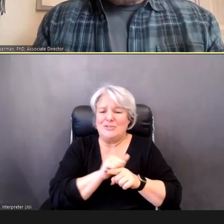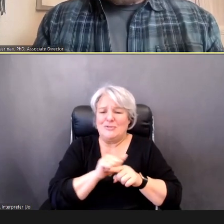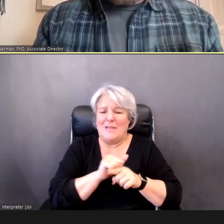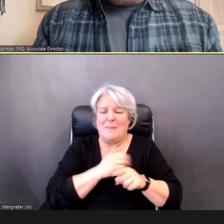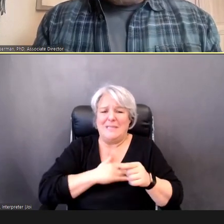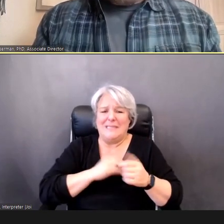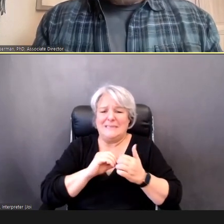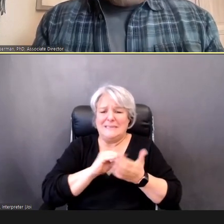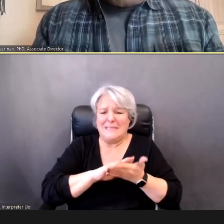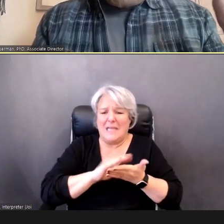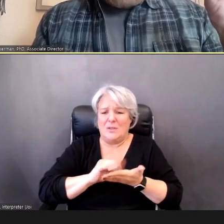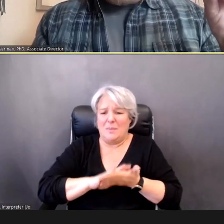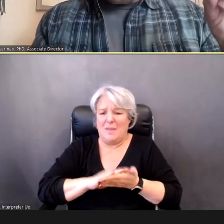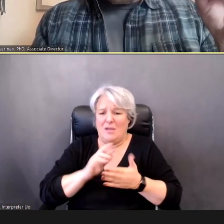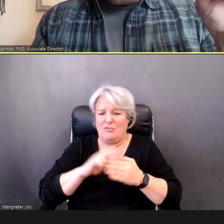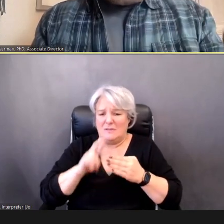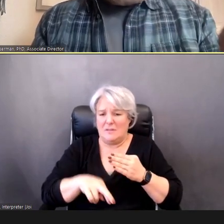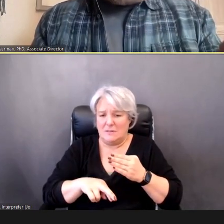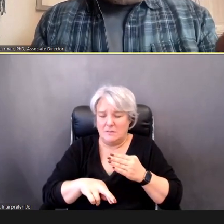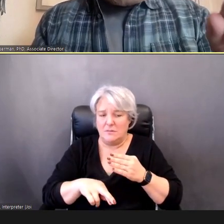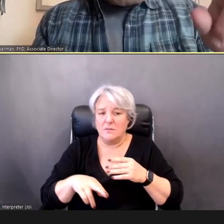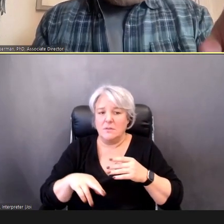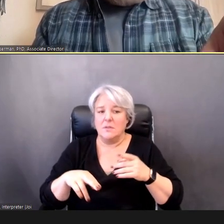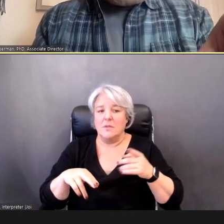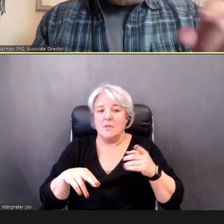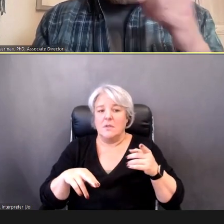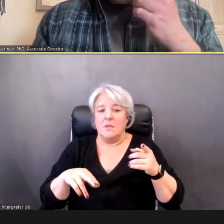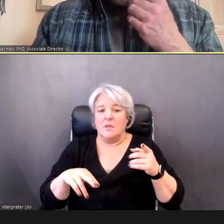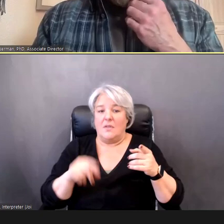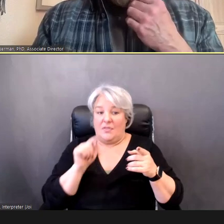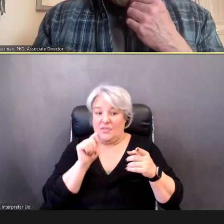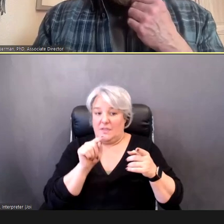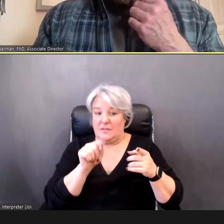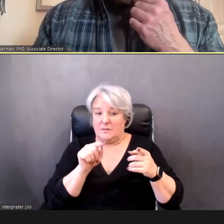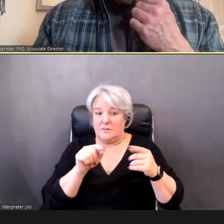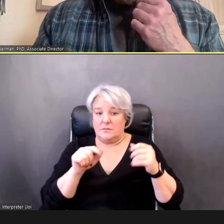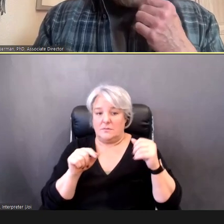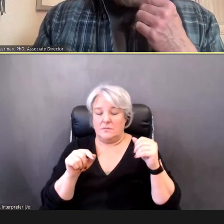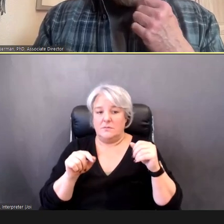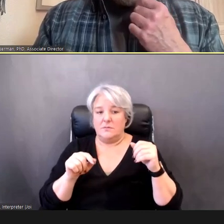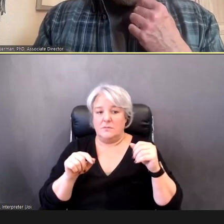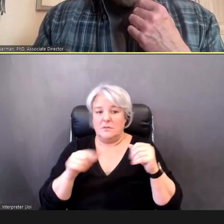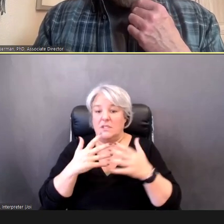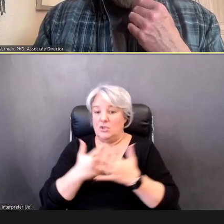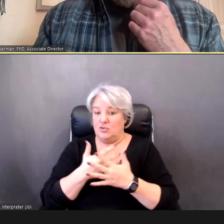And, this here, is -- a screening form that you can download on our